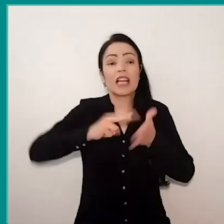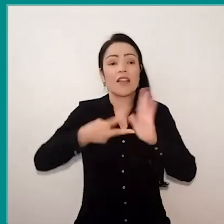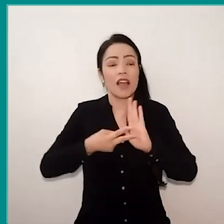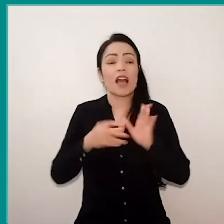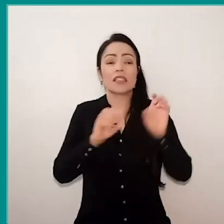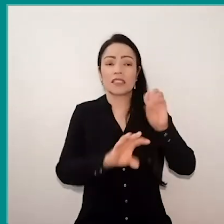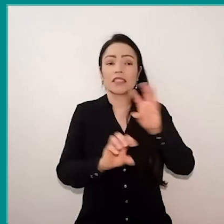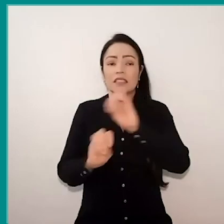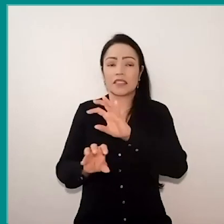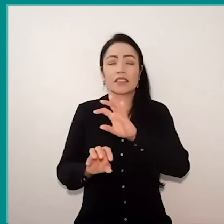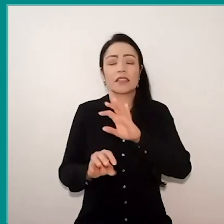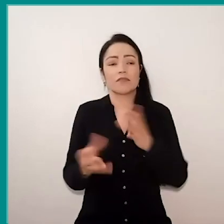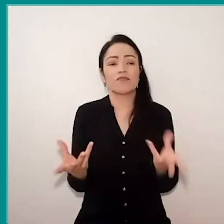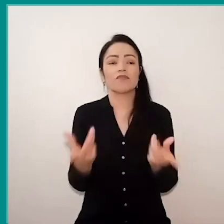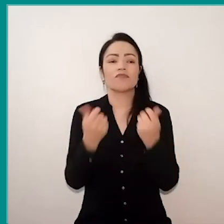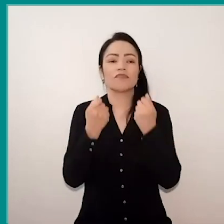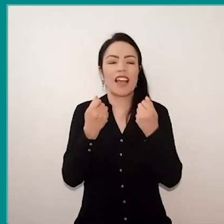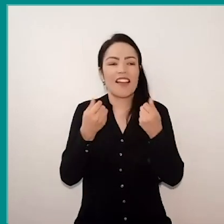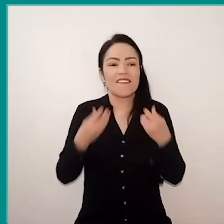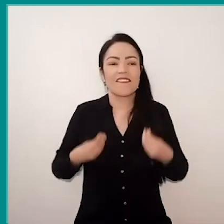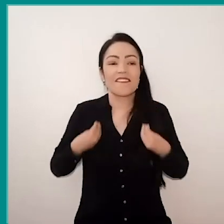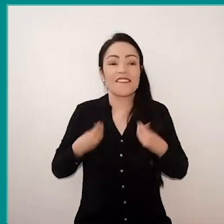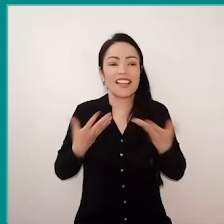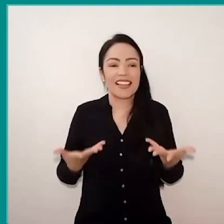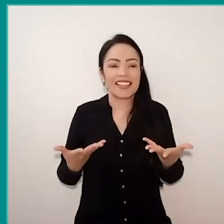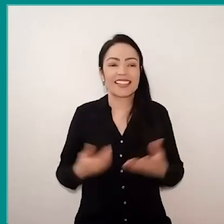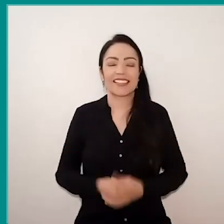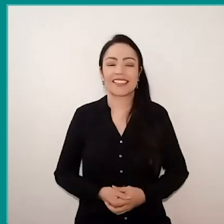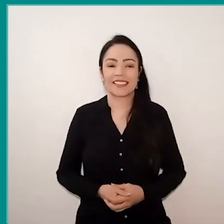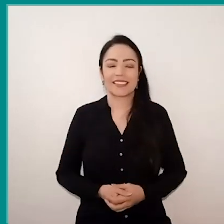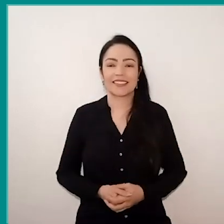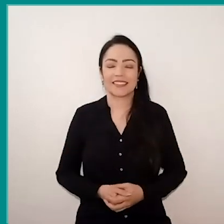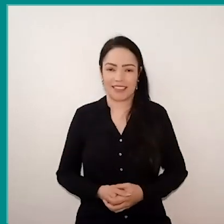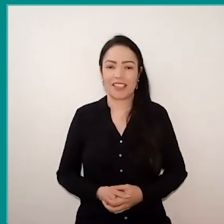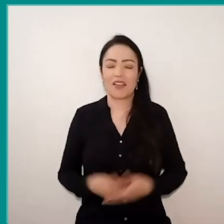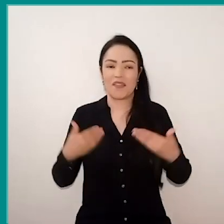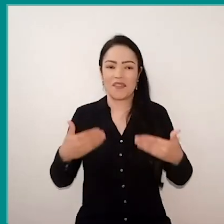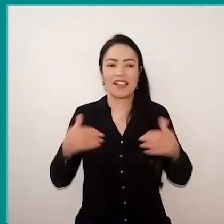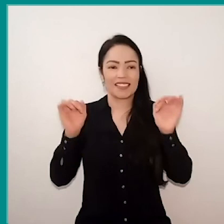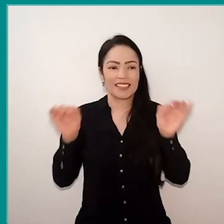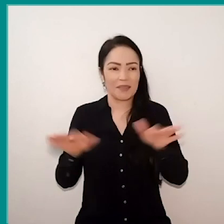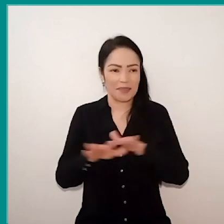which makes… gives more life for teacher practice. So I'll end up like I finished the first part,